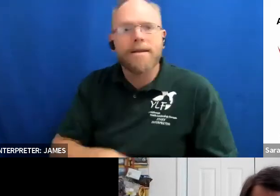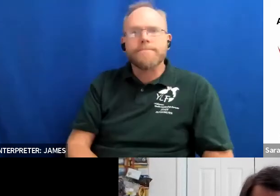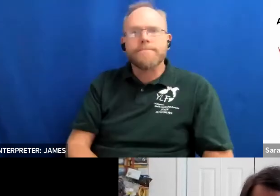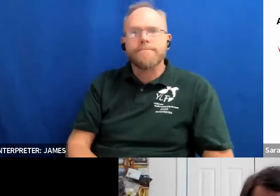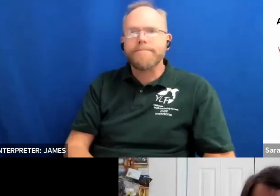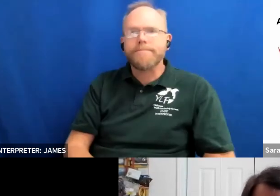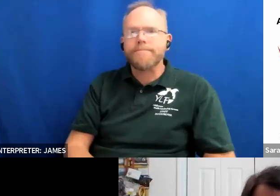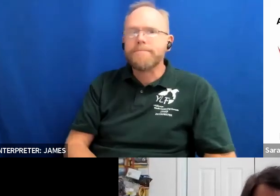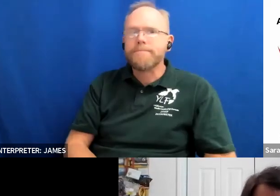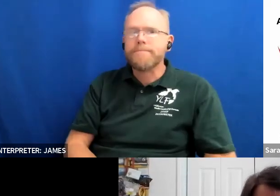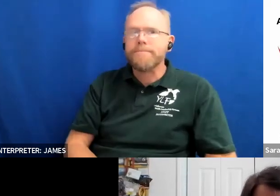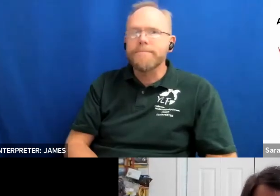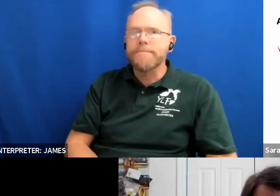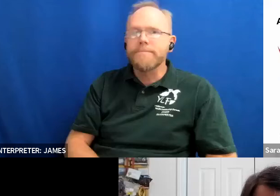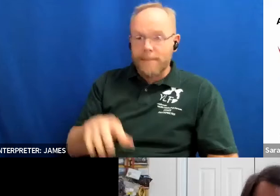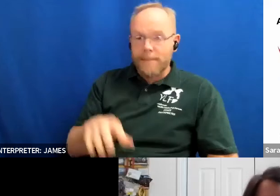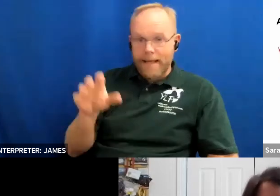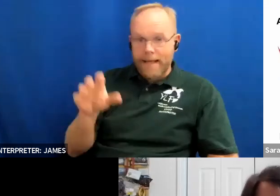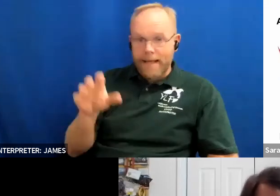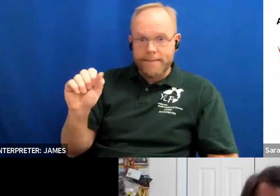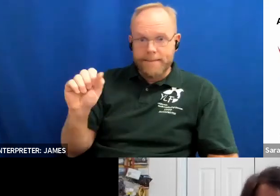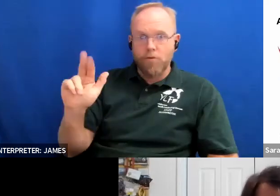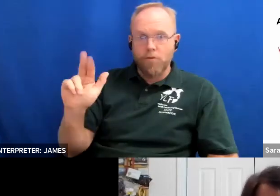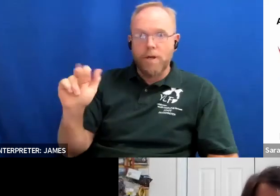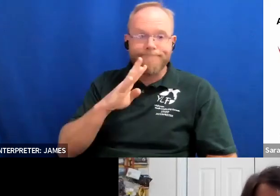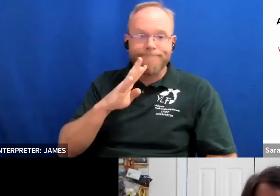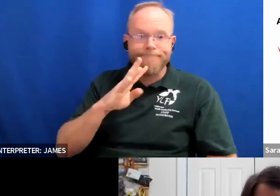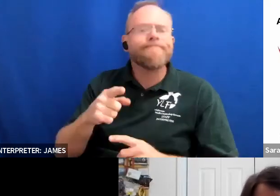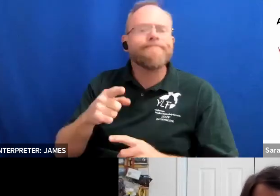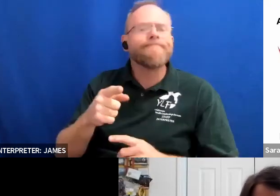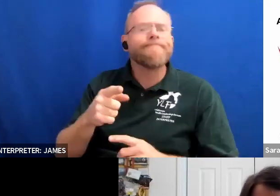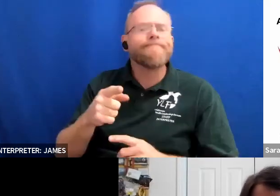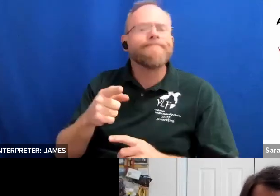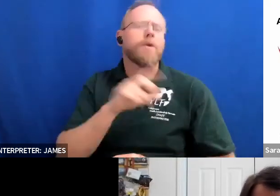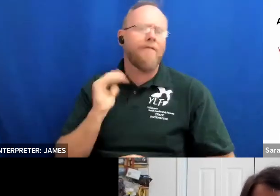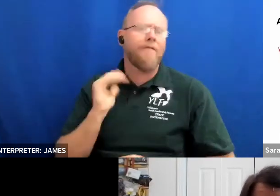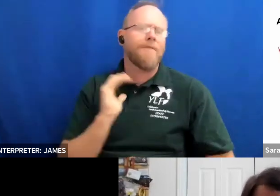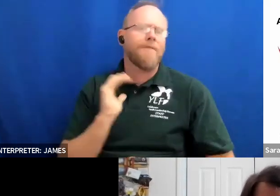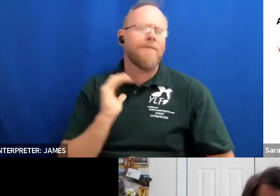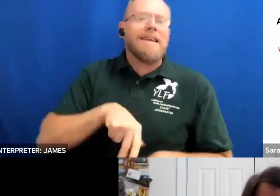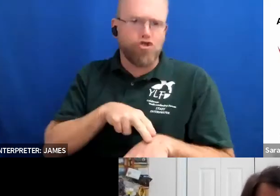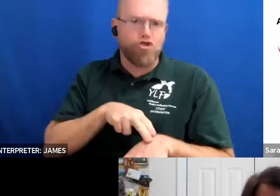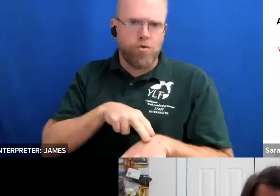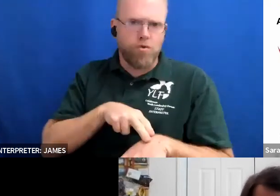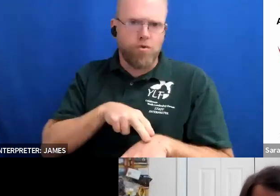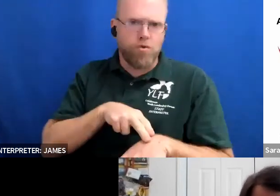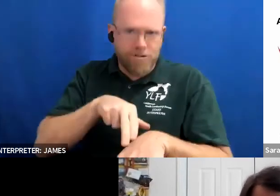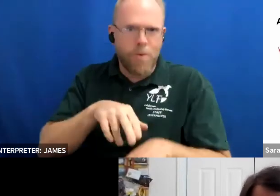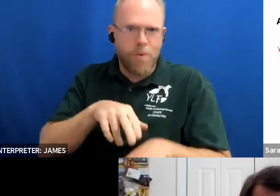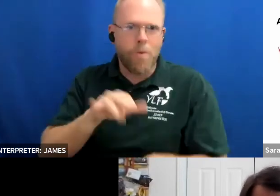is what this is so maybe that was what they were referring to and how you can find ways to become a part of what we're doing here with our national ylf